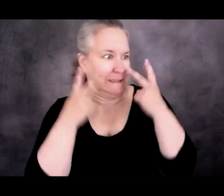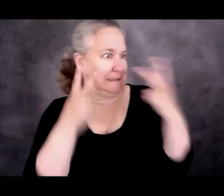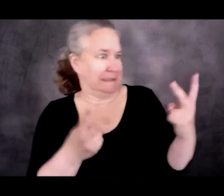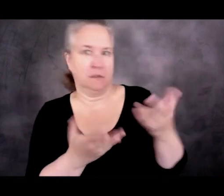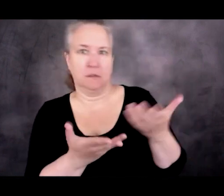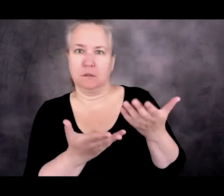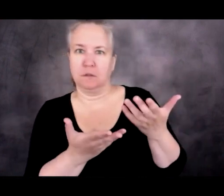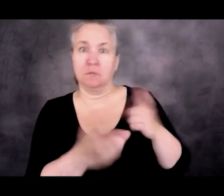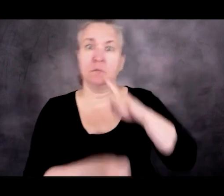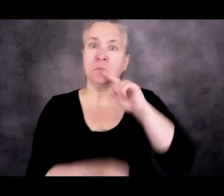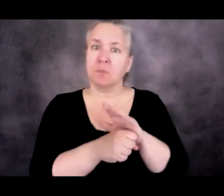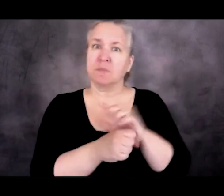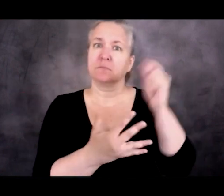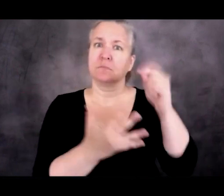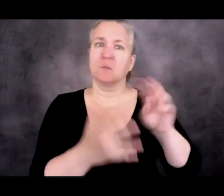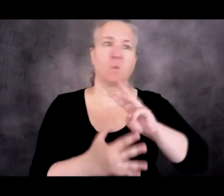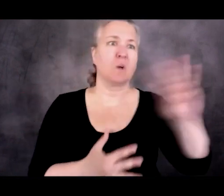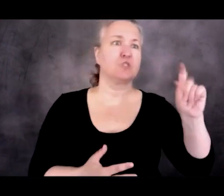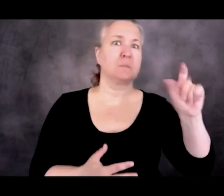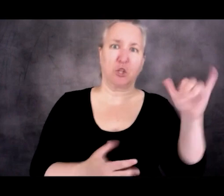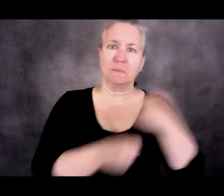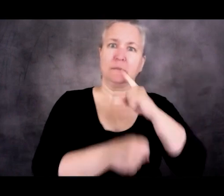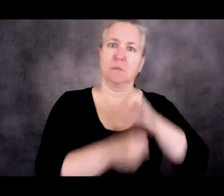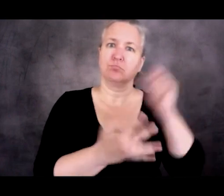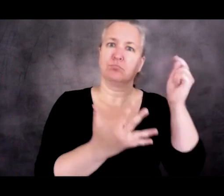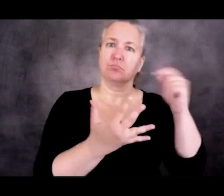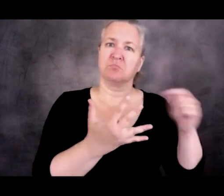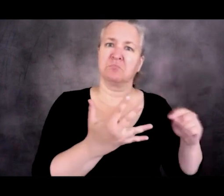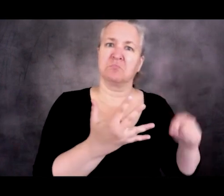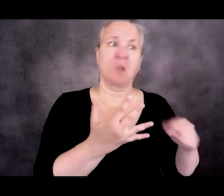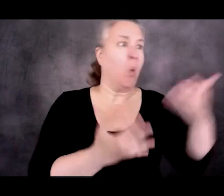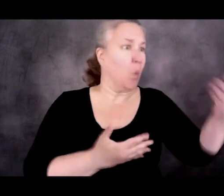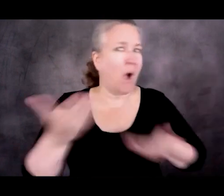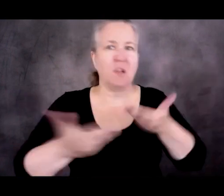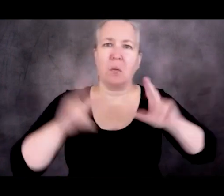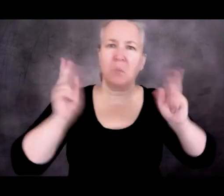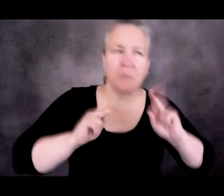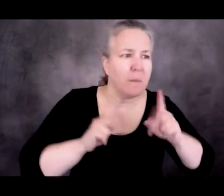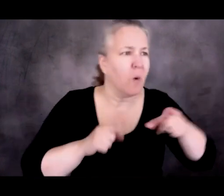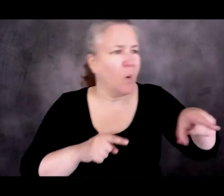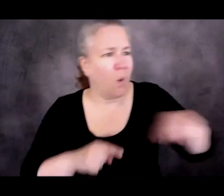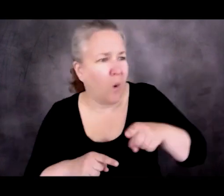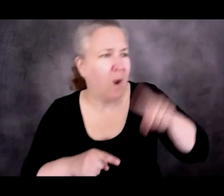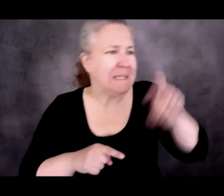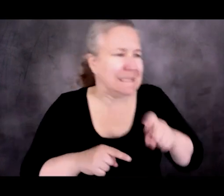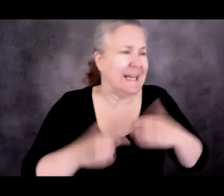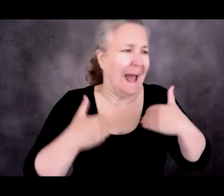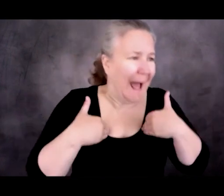that Western democracies made to be welcoming to people who were in need, who are in need,